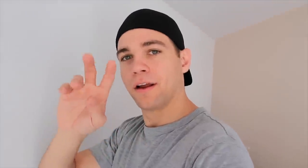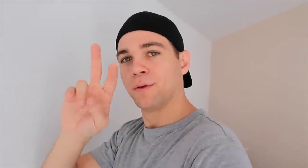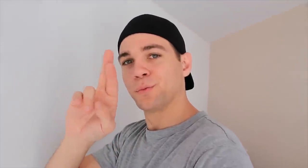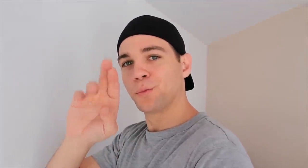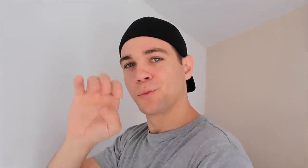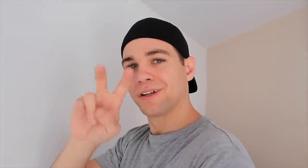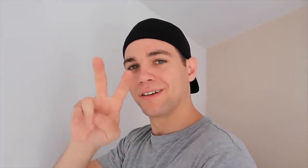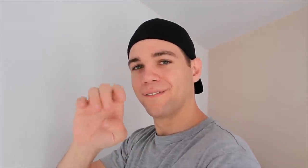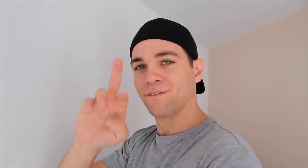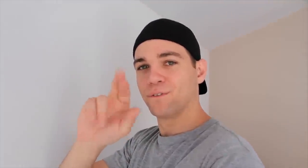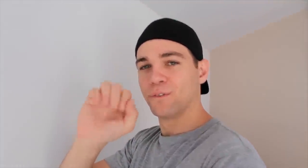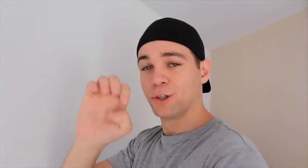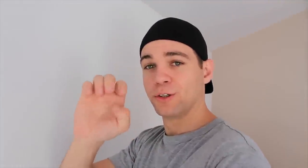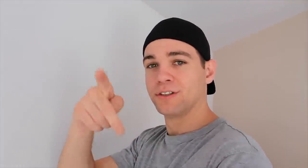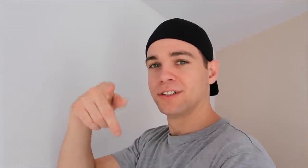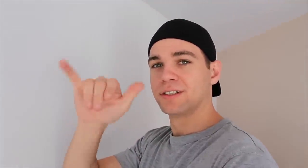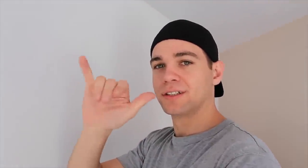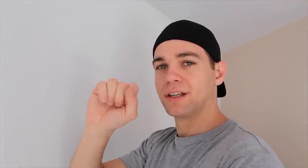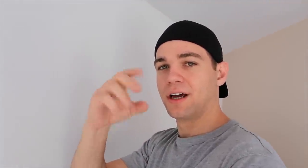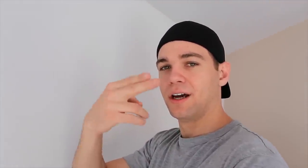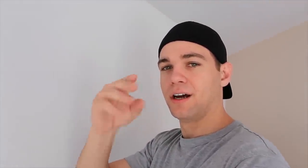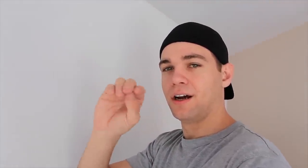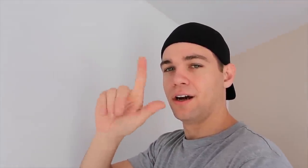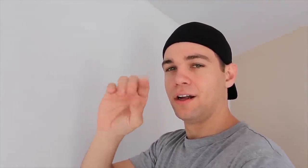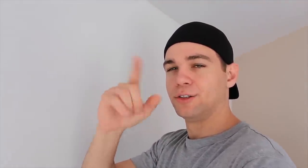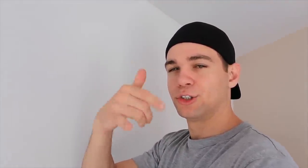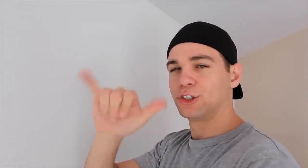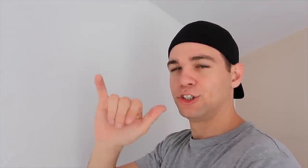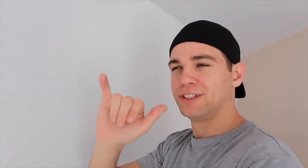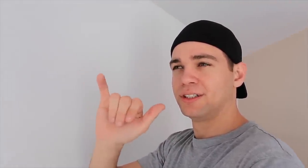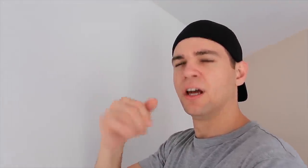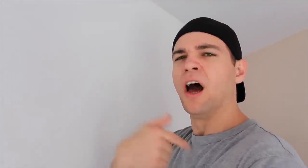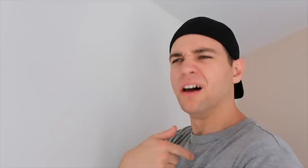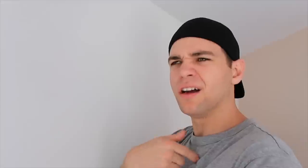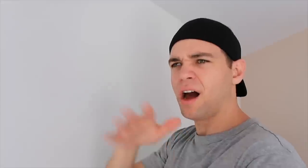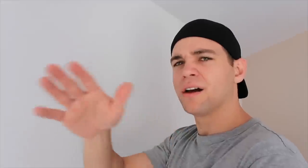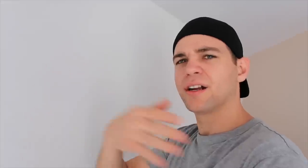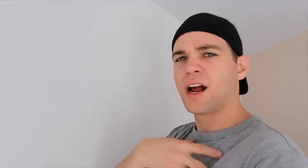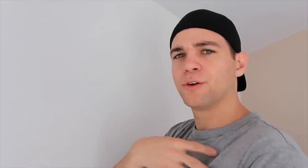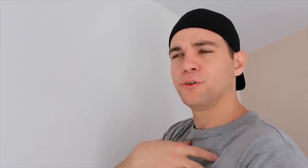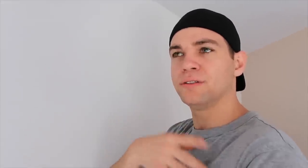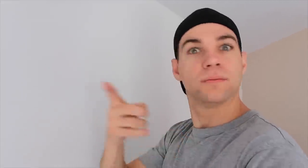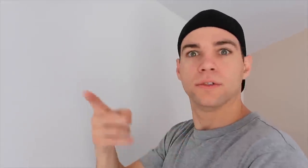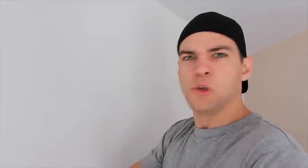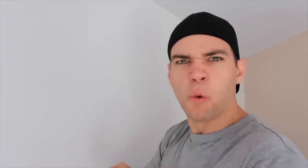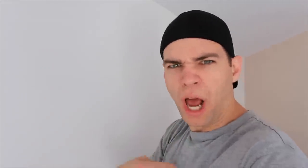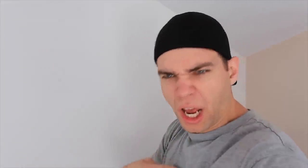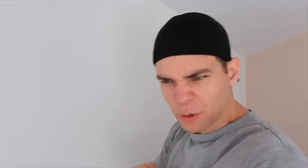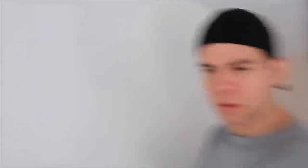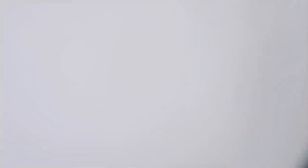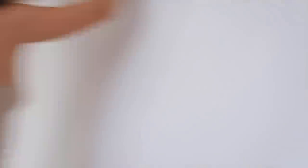R: Reverse Psychology "I got it, I can help do it" and she's like "NO I DO IT"